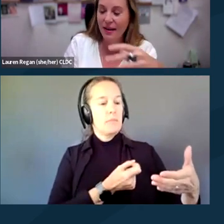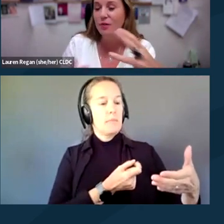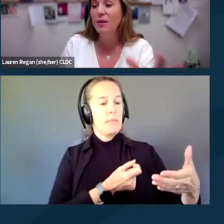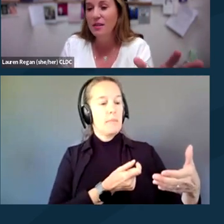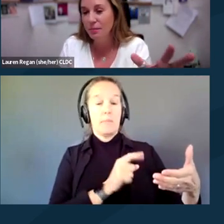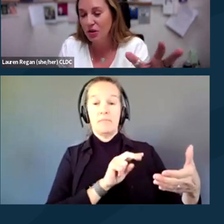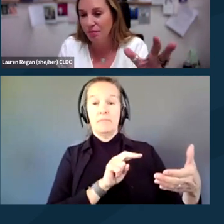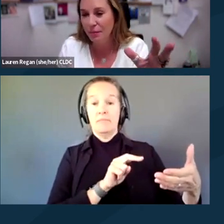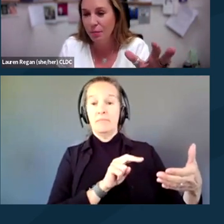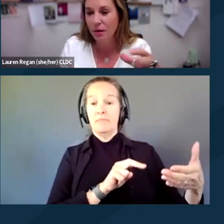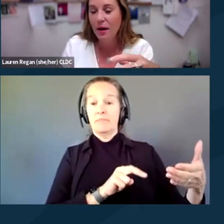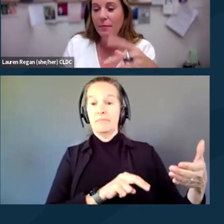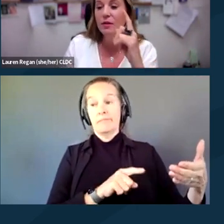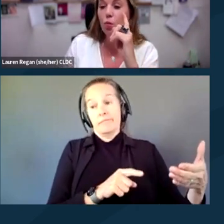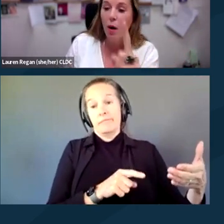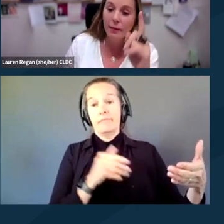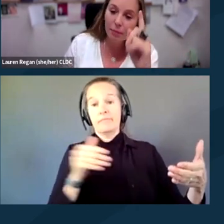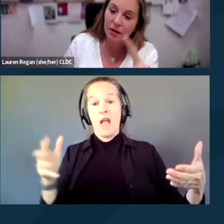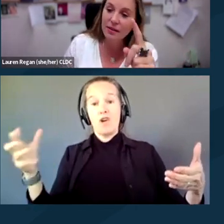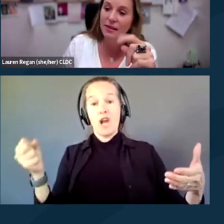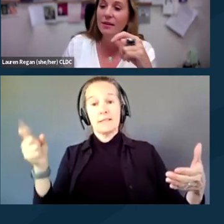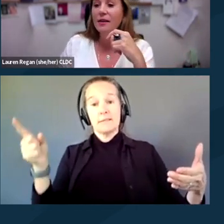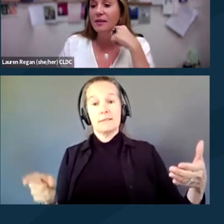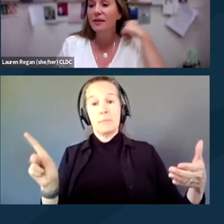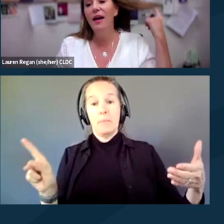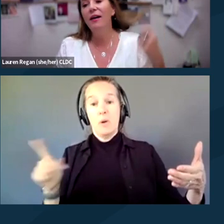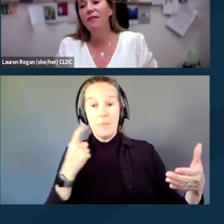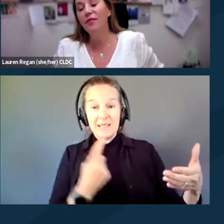and arrest a bunch of people because one person didn't have